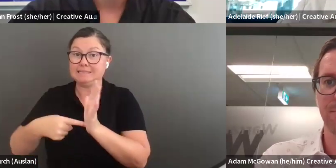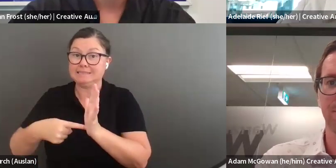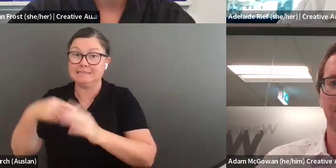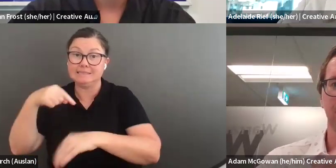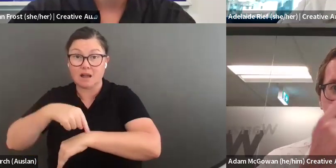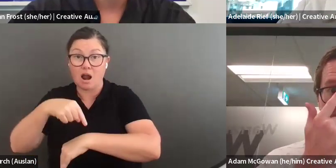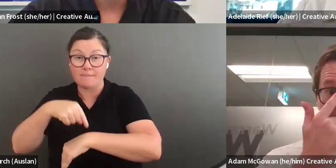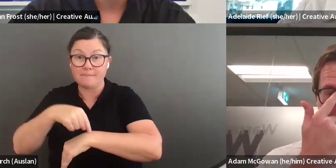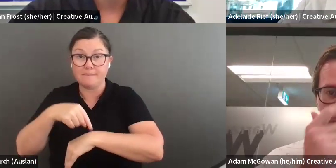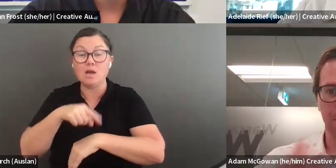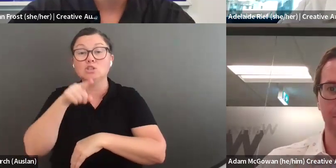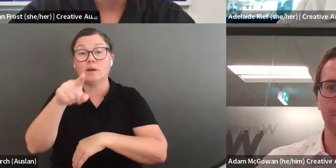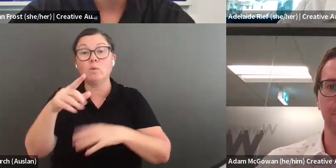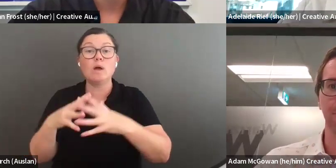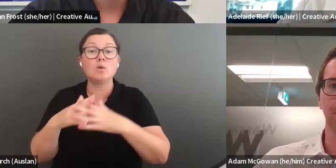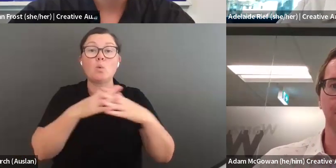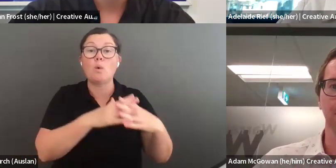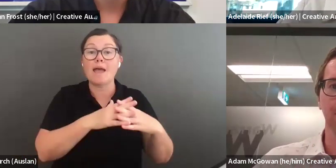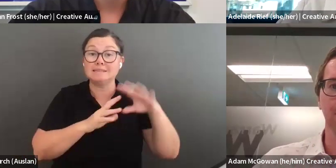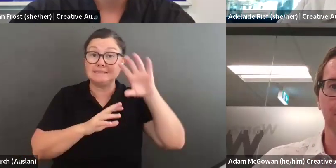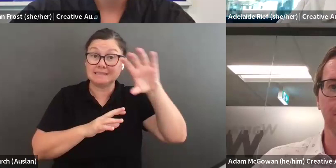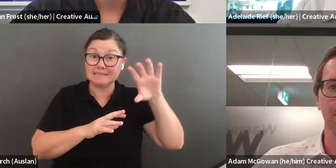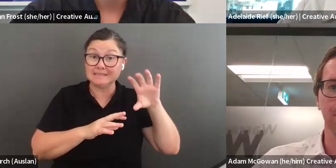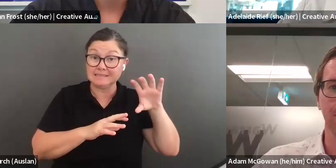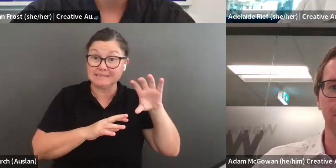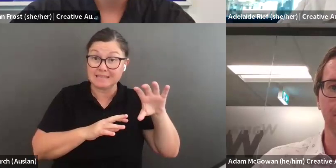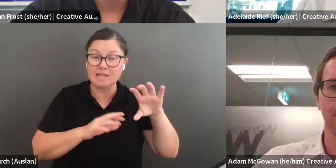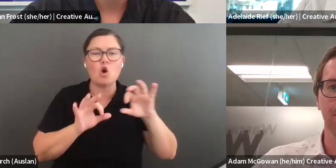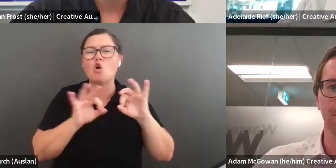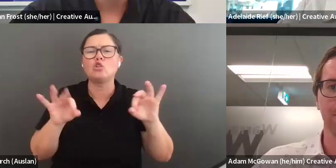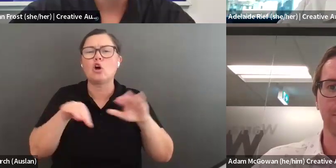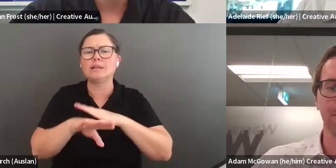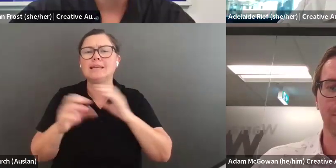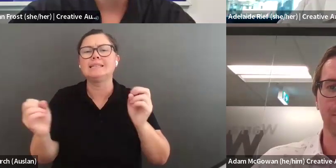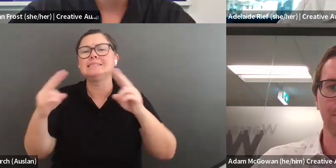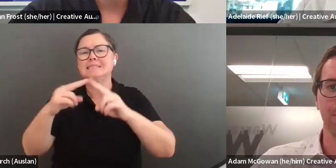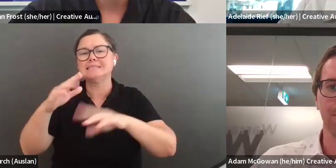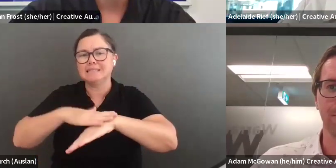If you are in the Western state or not in the Sydney time zone,